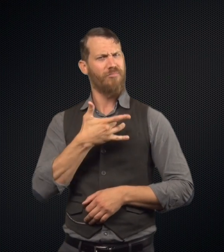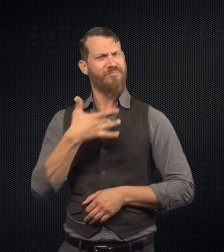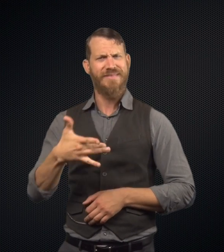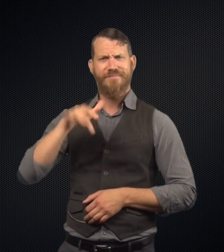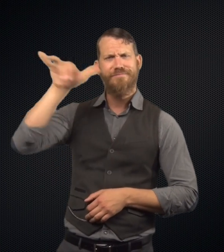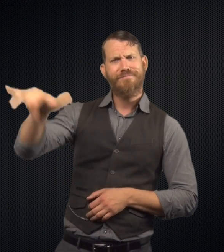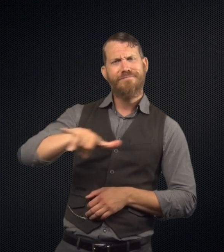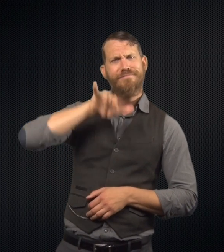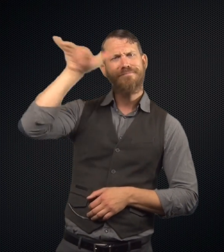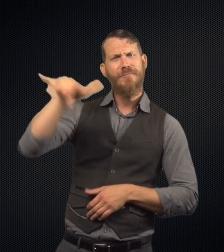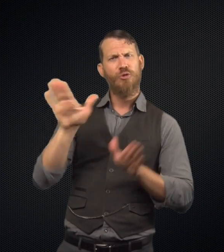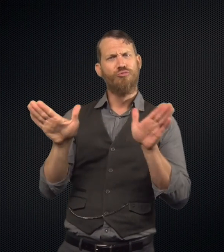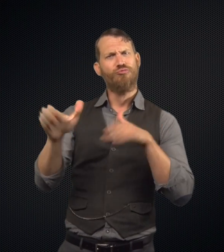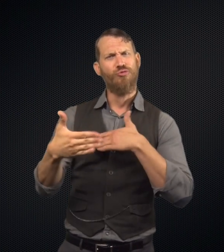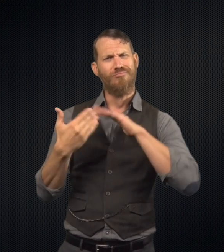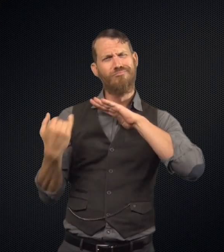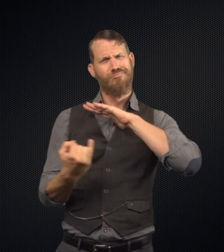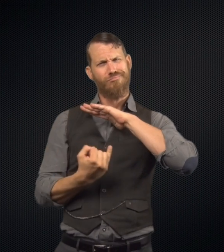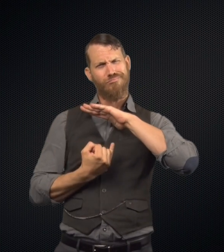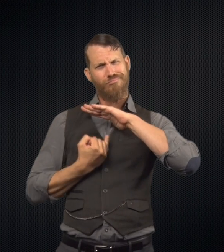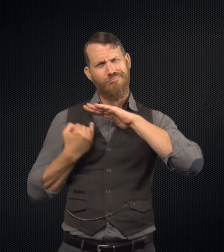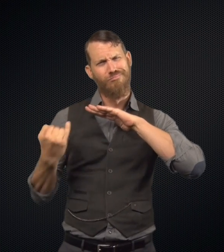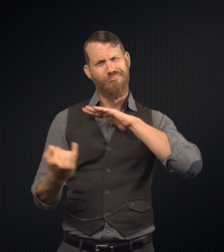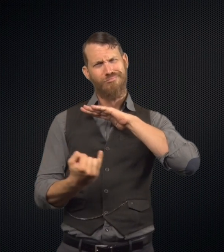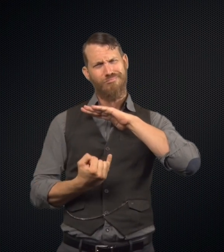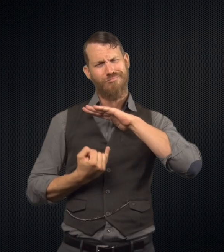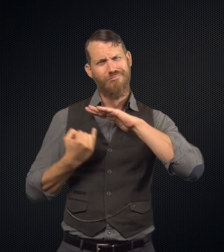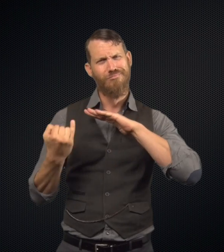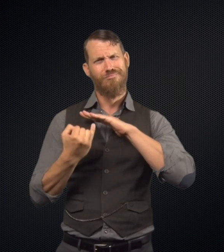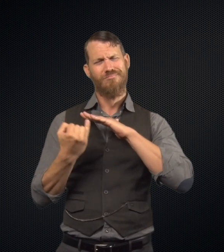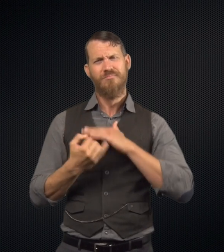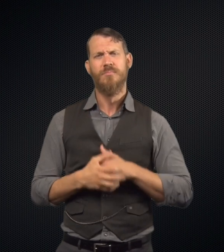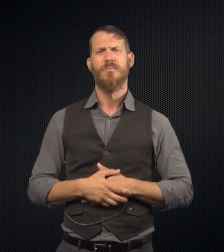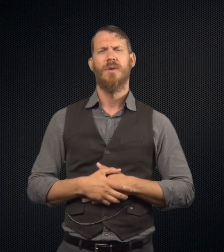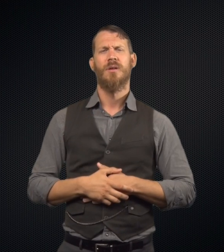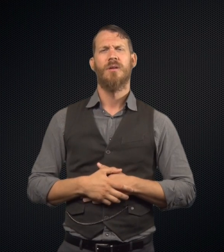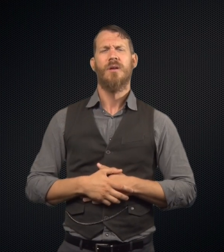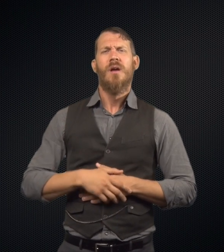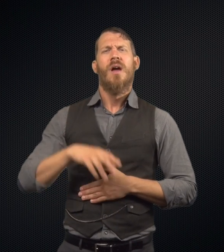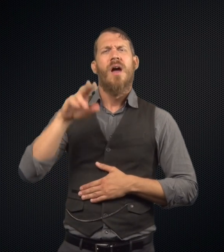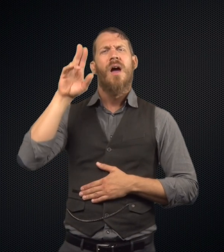said that Dr.Jekyll continues to stay in his room isolating himself.